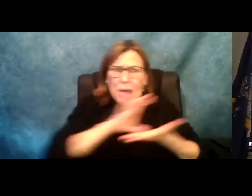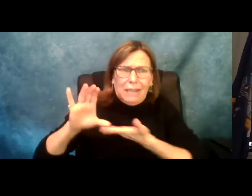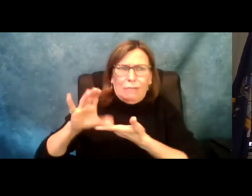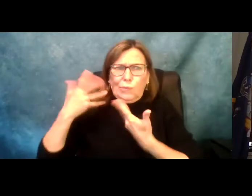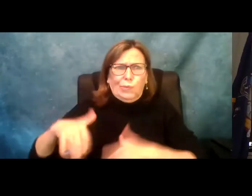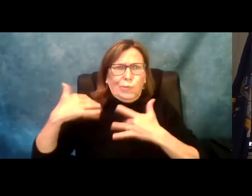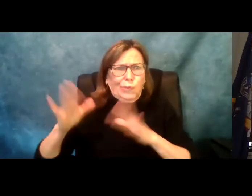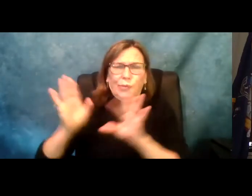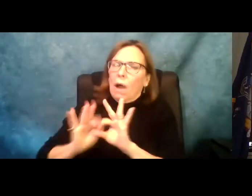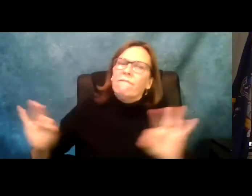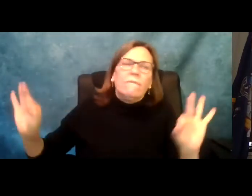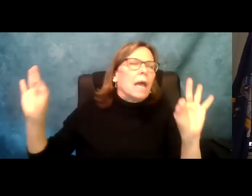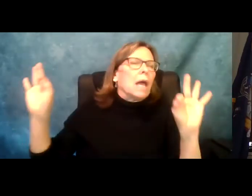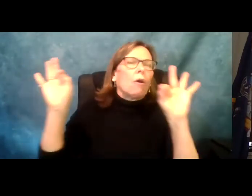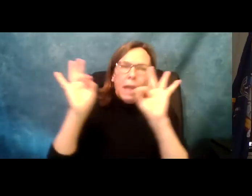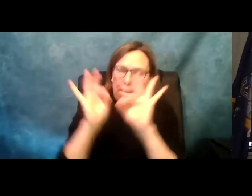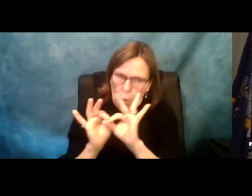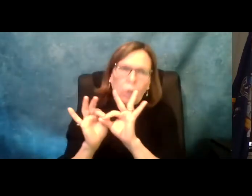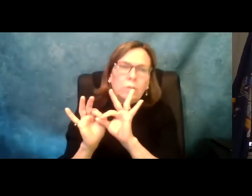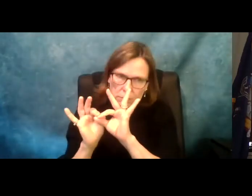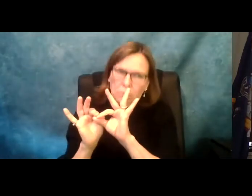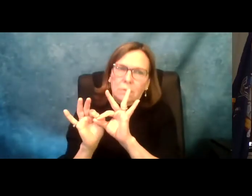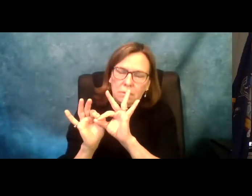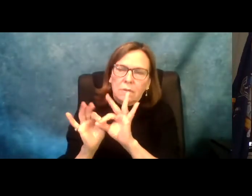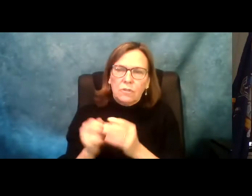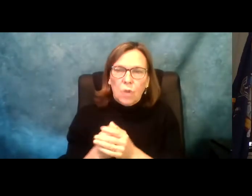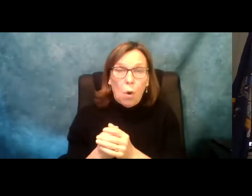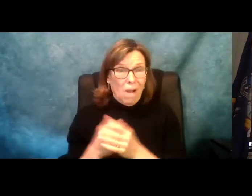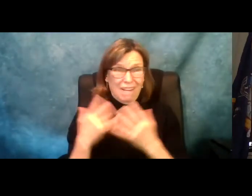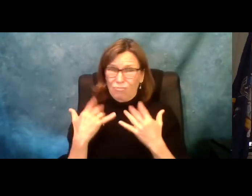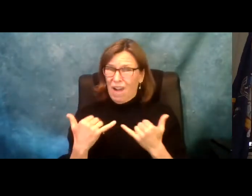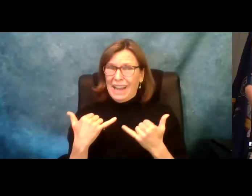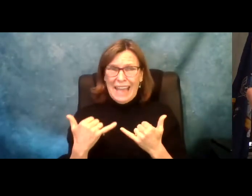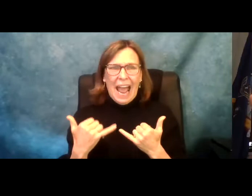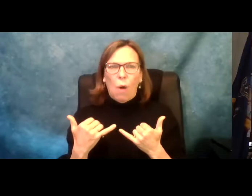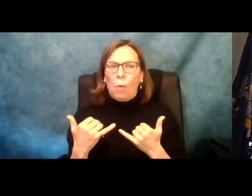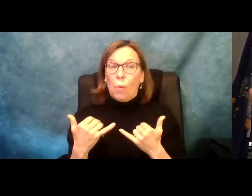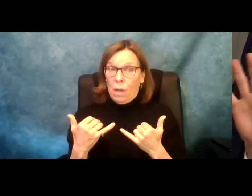as a rainy day. If we don't consider the pandemic and